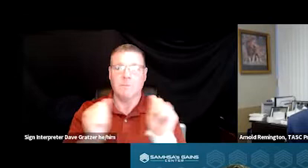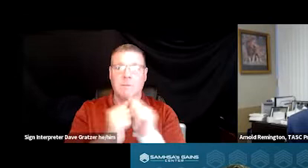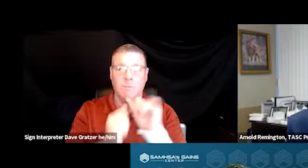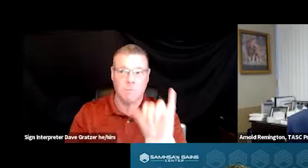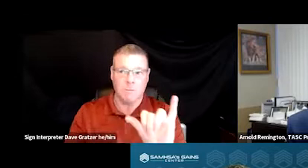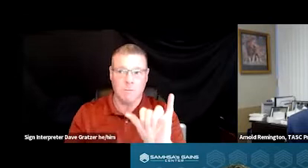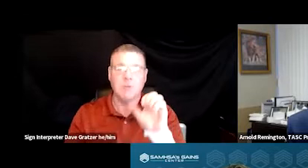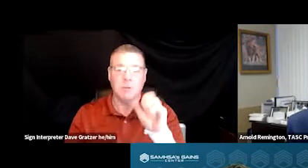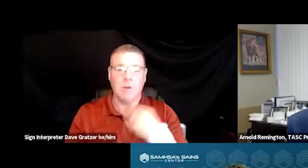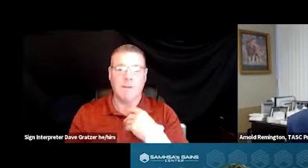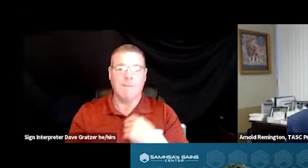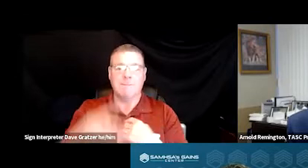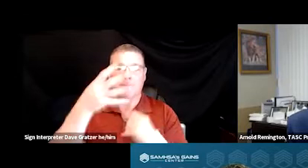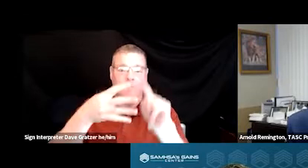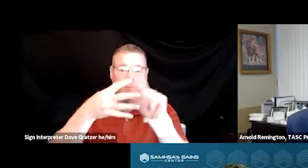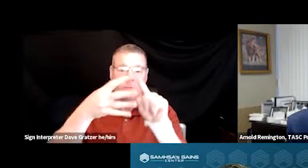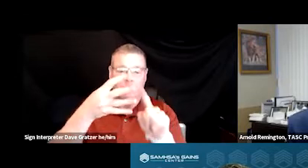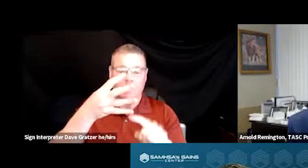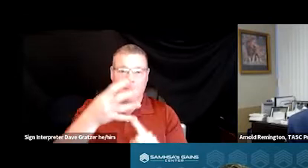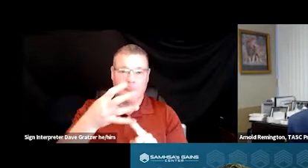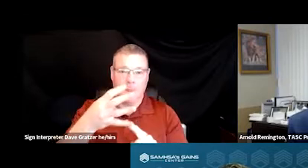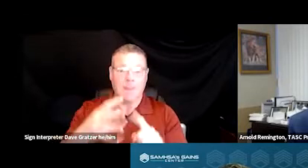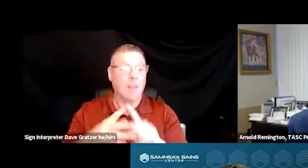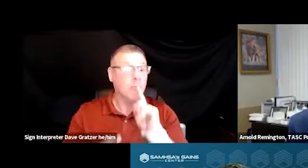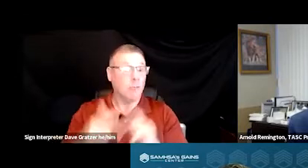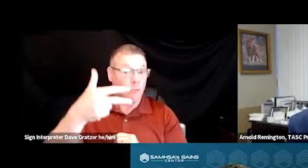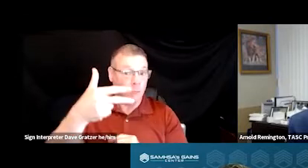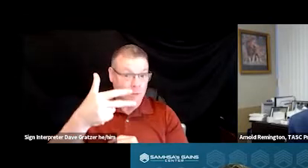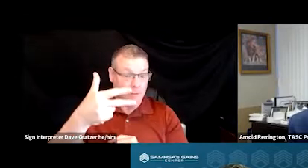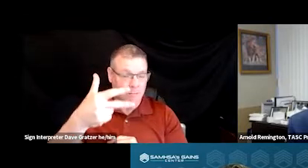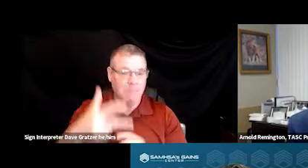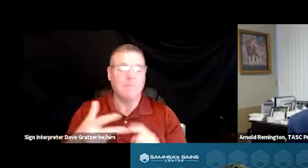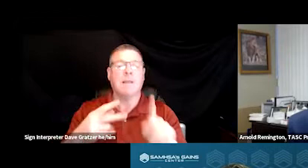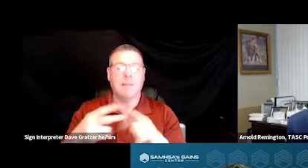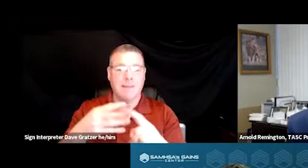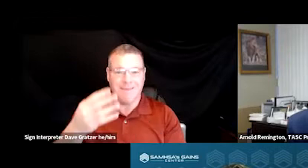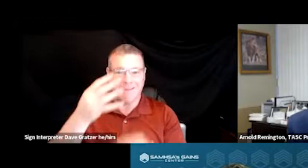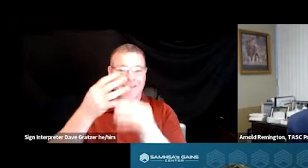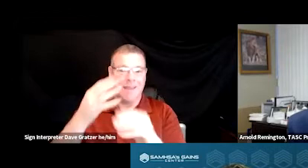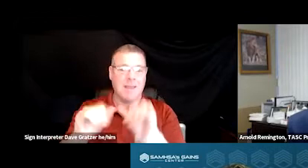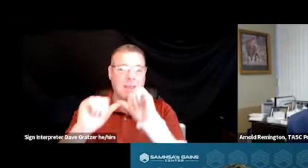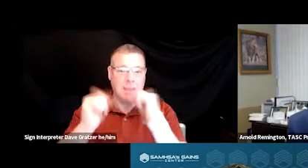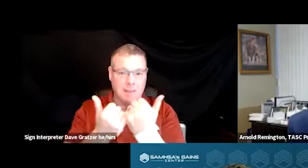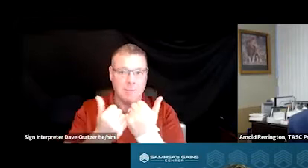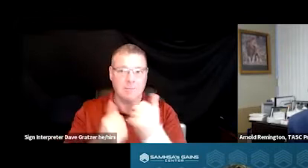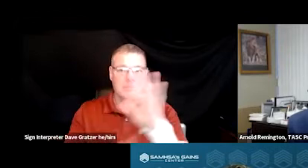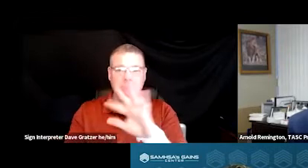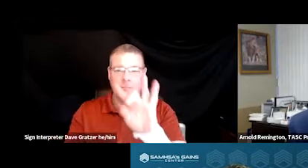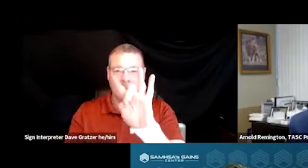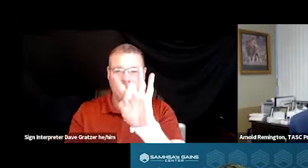So we have four partner agencies, originally three, and then we added an agency about eight years ago.